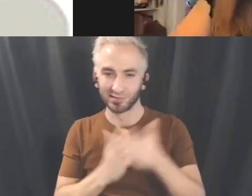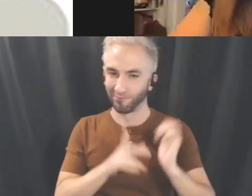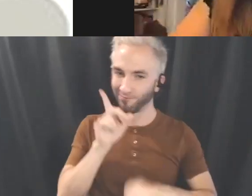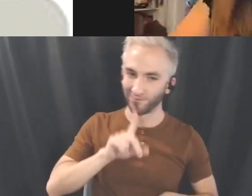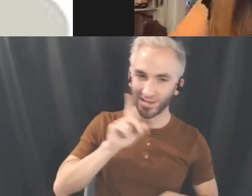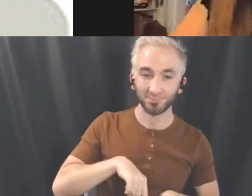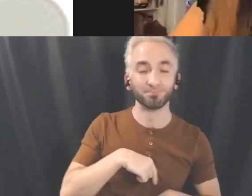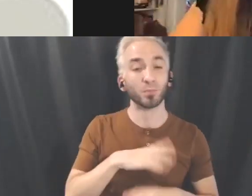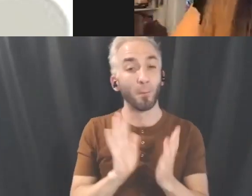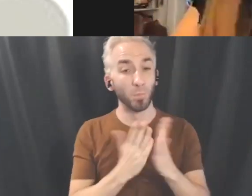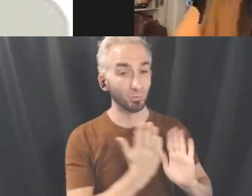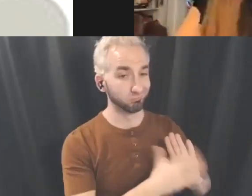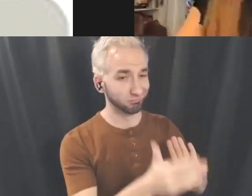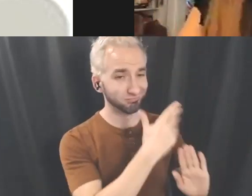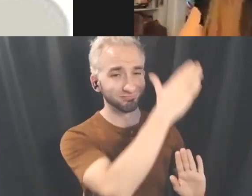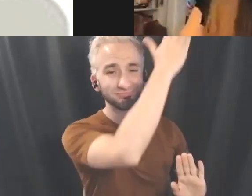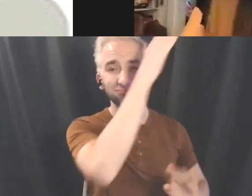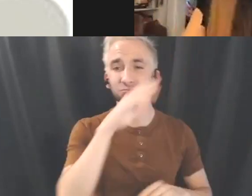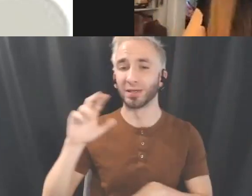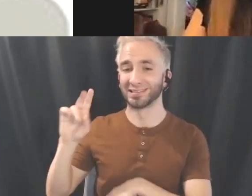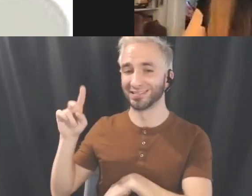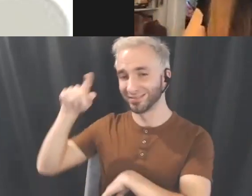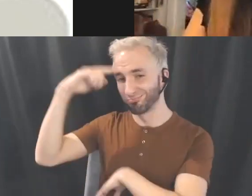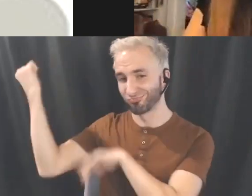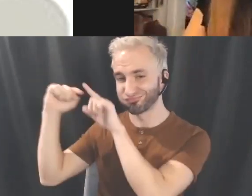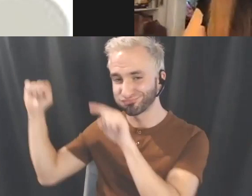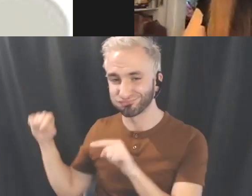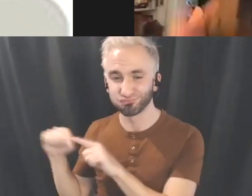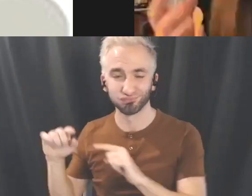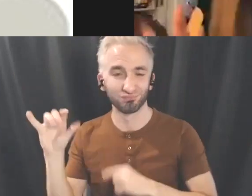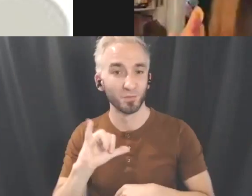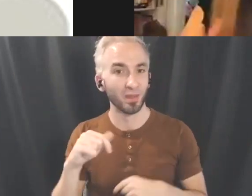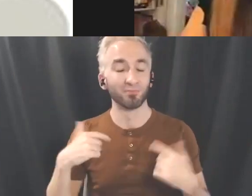I'm so excited to be able to kind of really